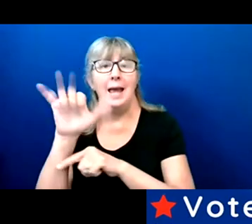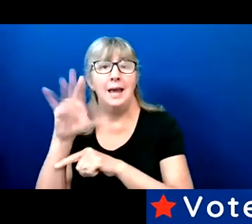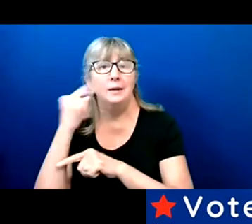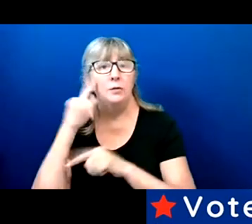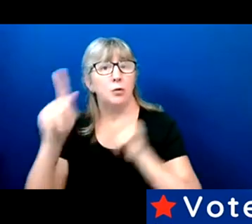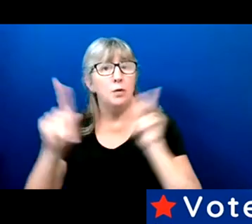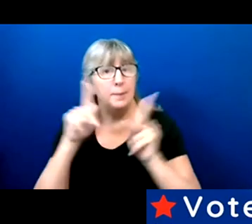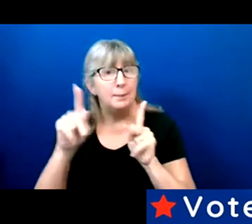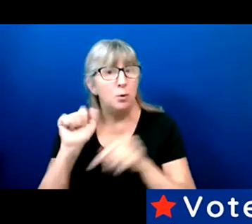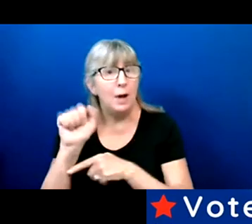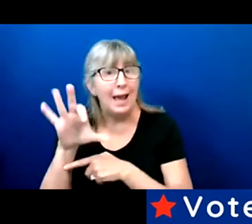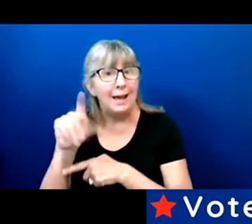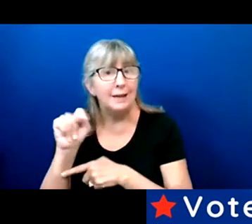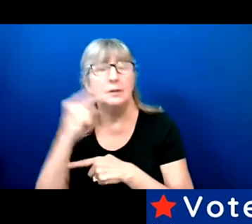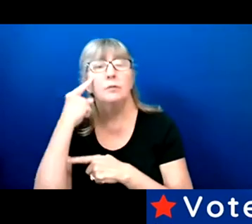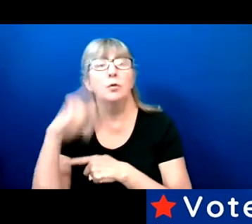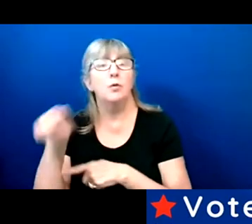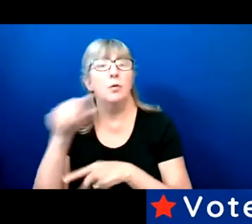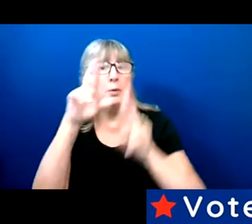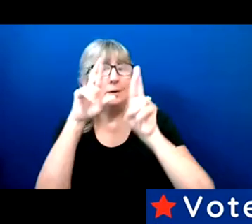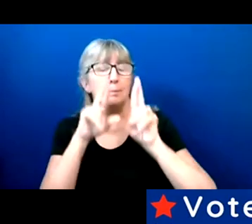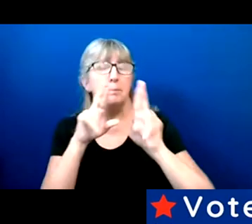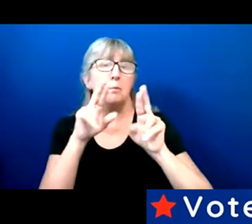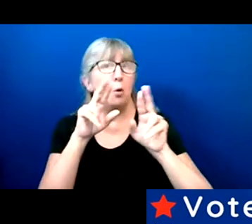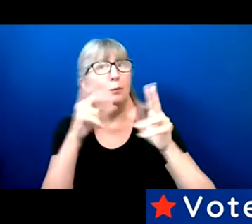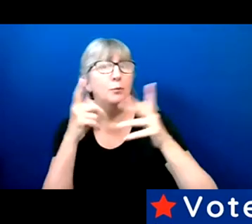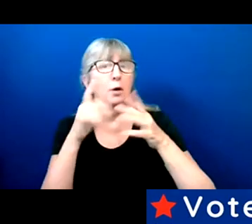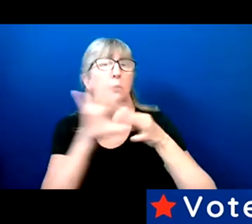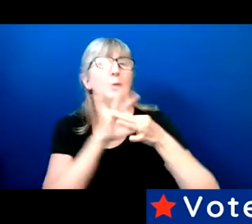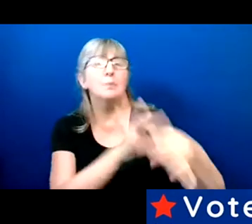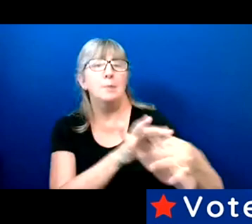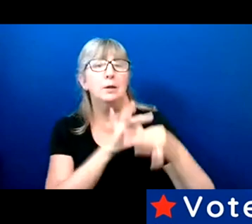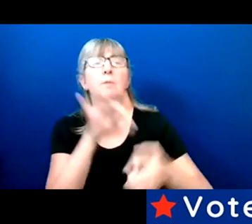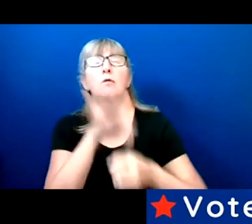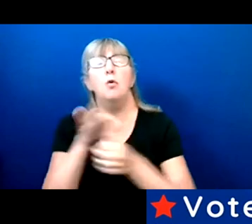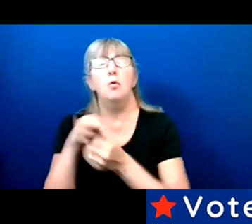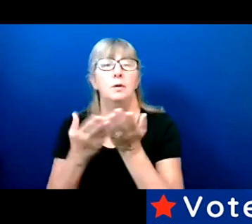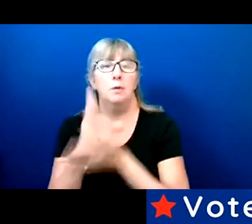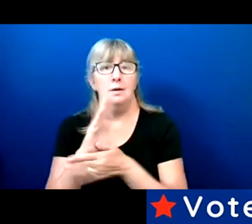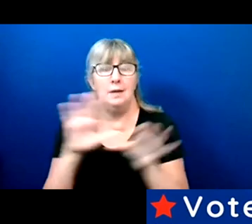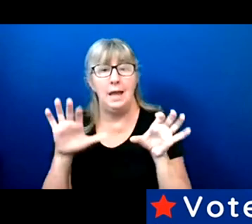And for the respective voting rights activity that may be happening in your state.